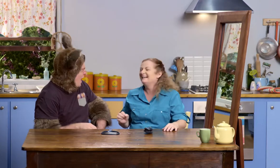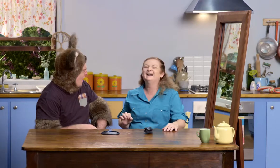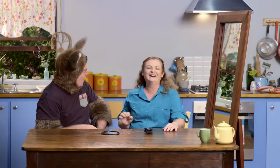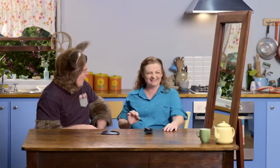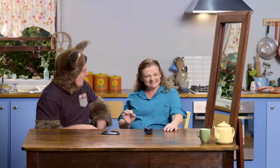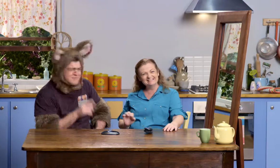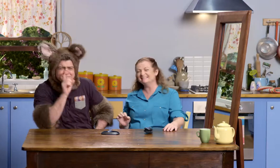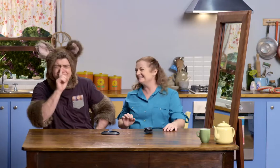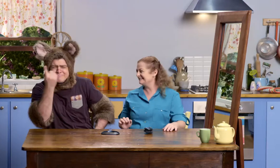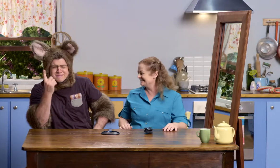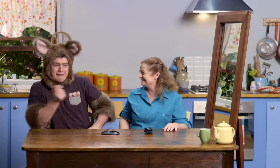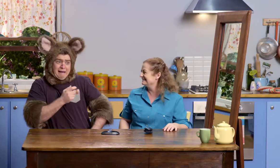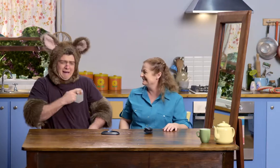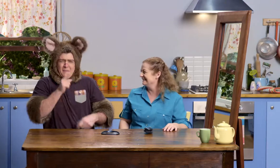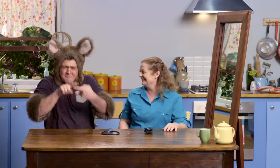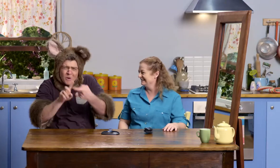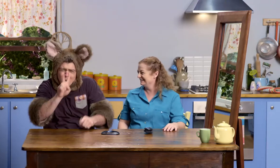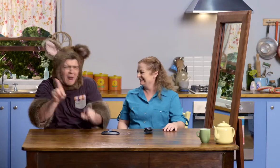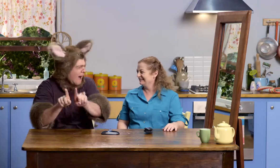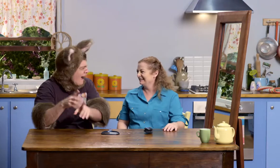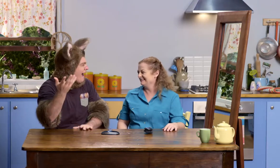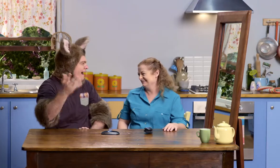No, Sally. I can't be scared of a possum.